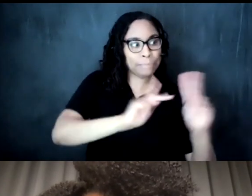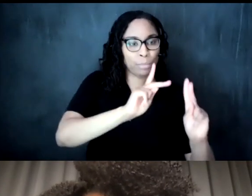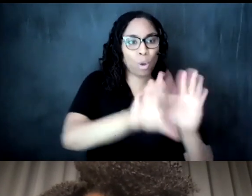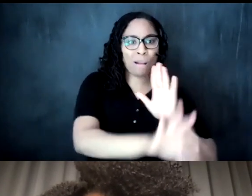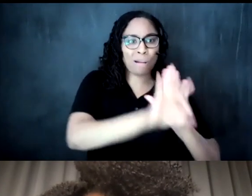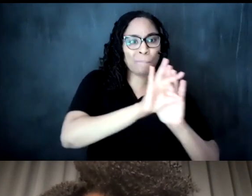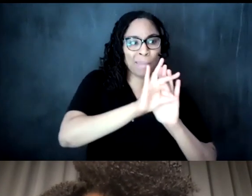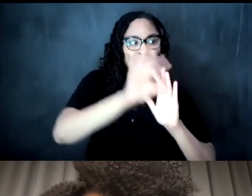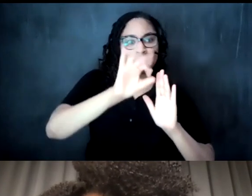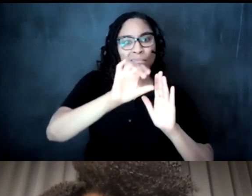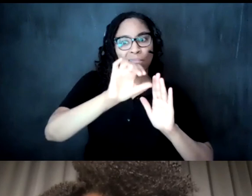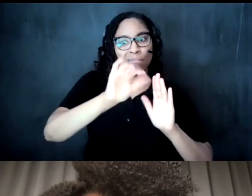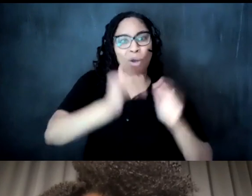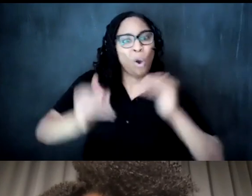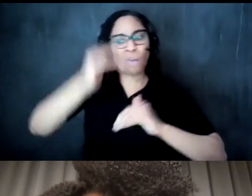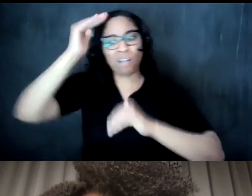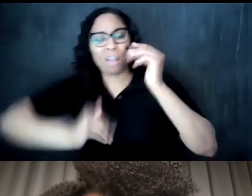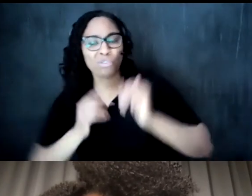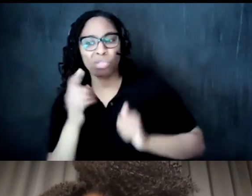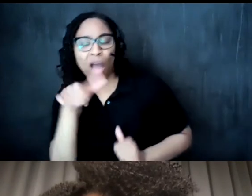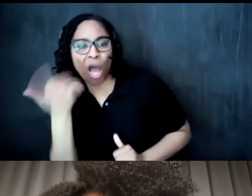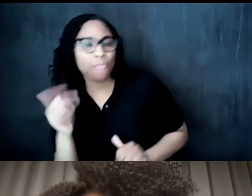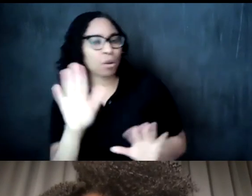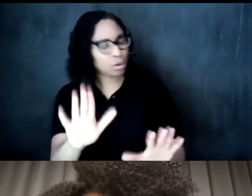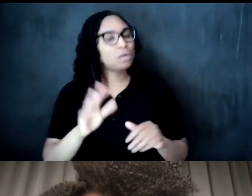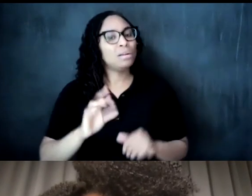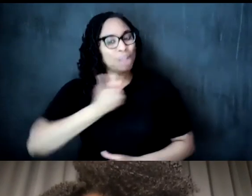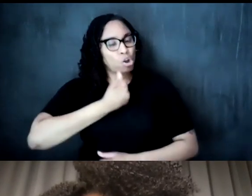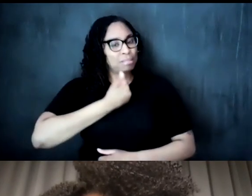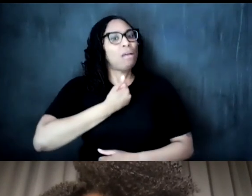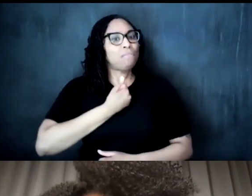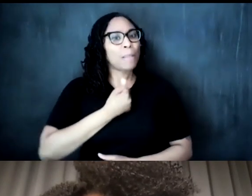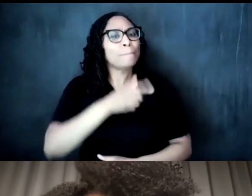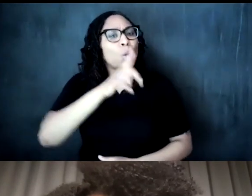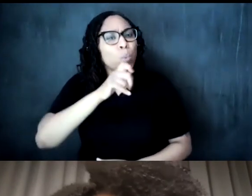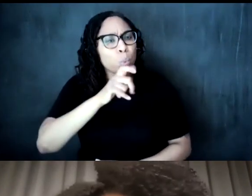and not just in the in what we produce i.e in our shows but who's represented again at the